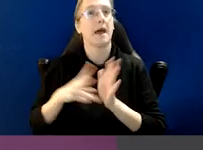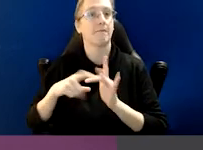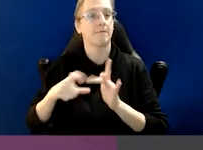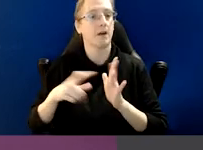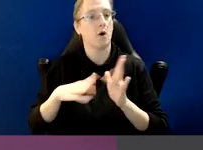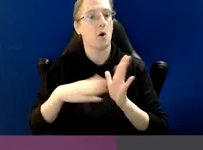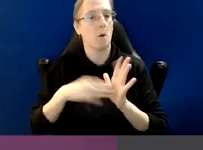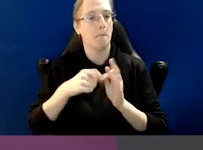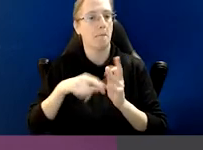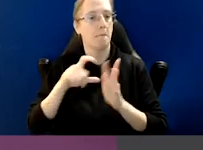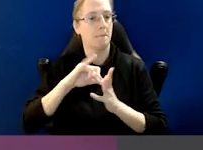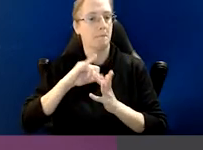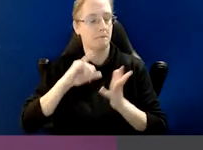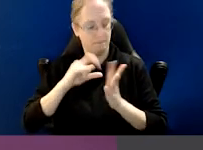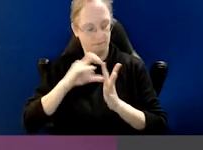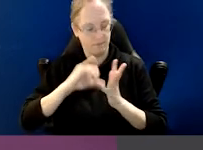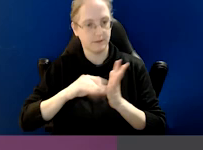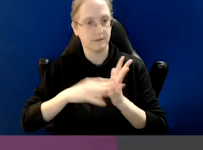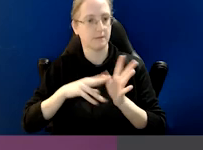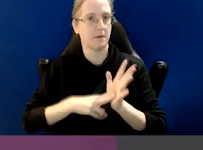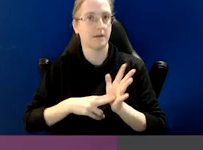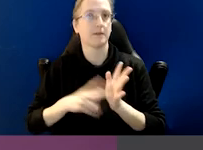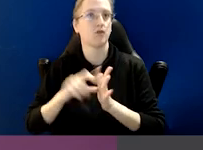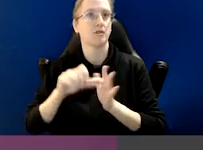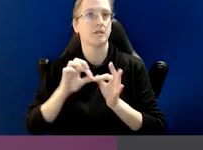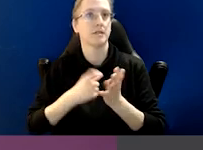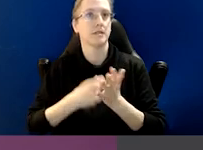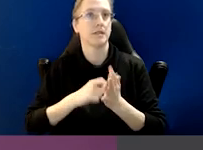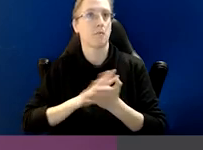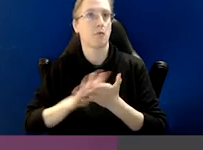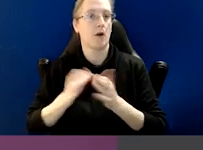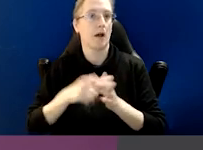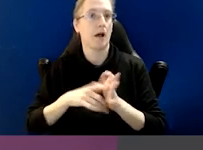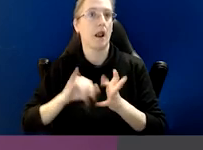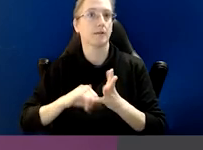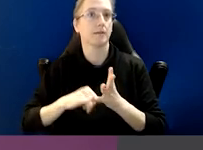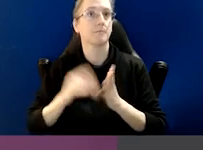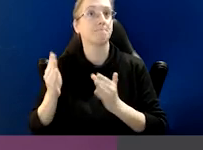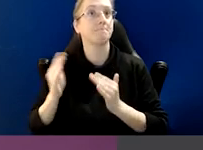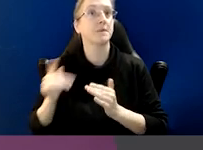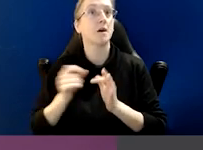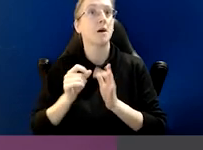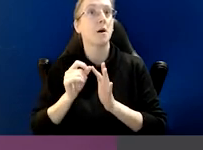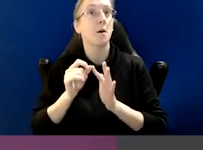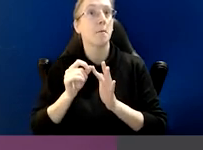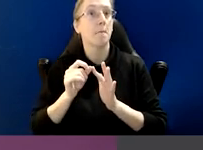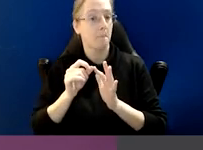and the Victorian Ombudsman. Ms. Deborah Glass. Commissioner Brereton has been a solicitor barrister,